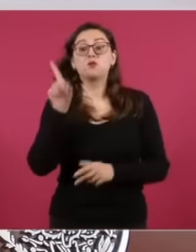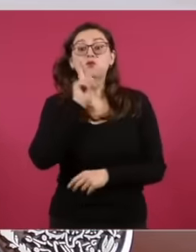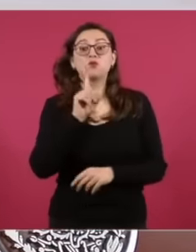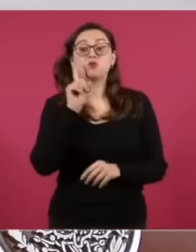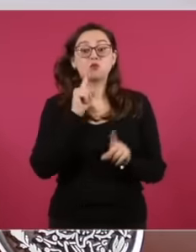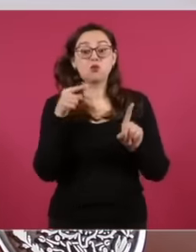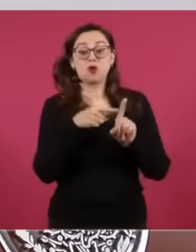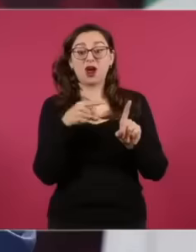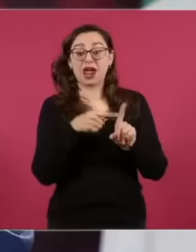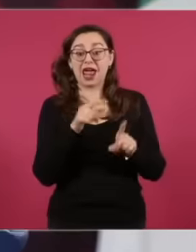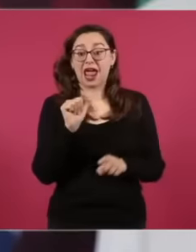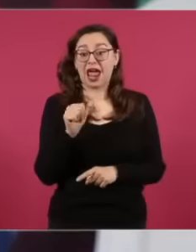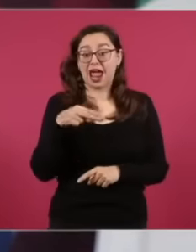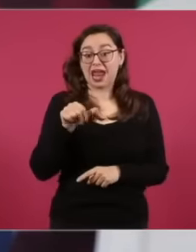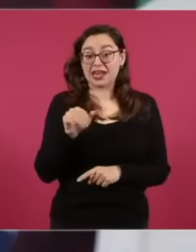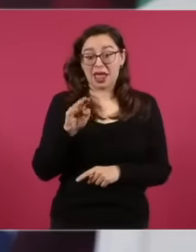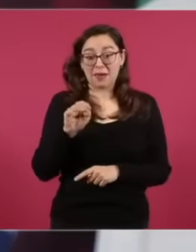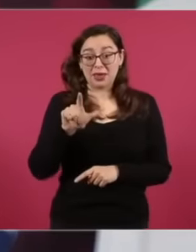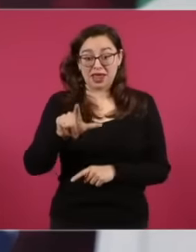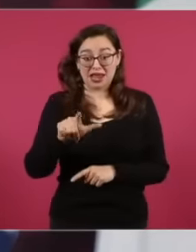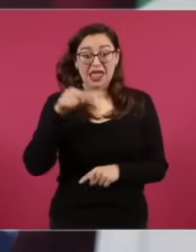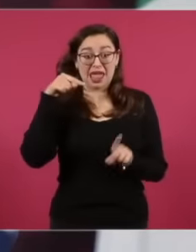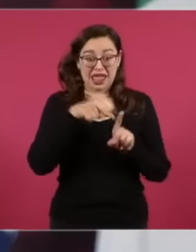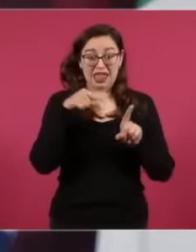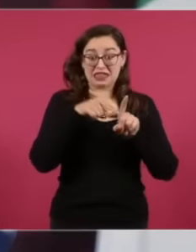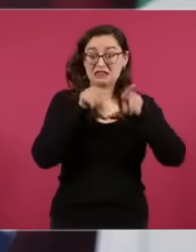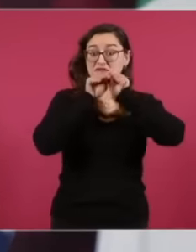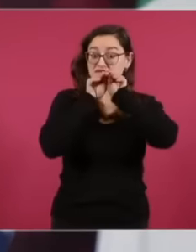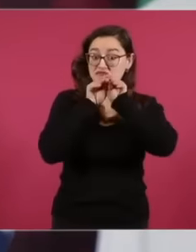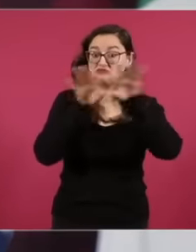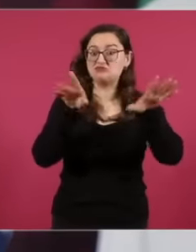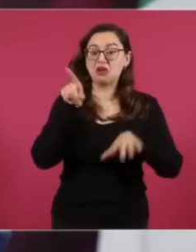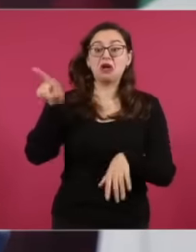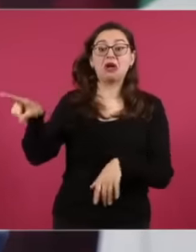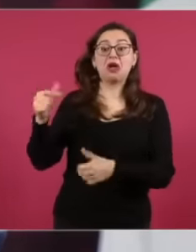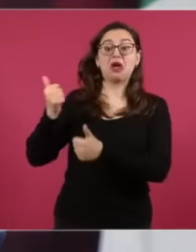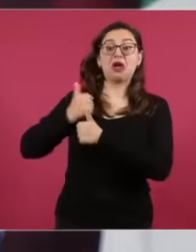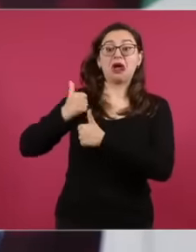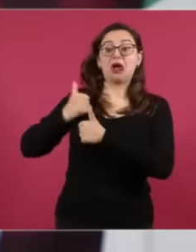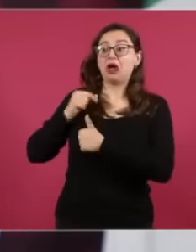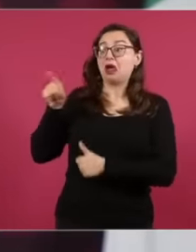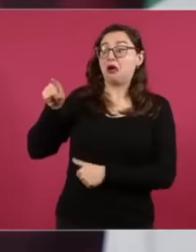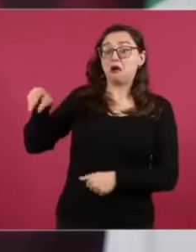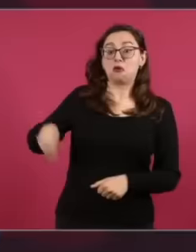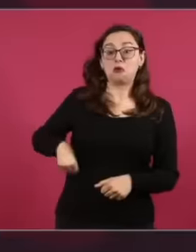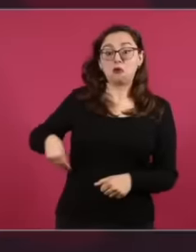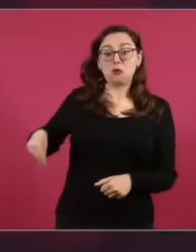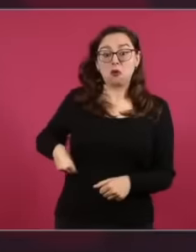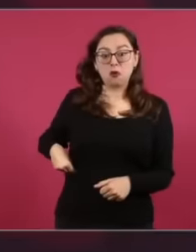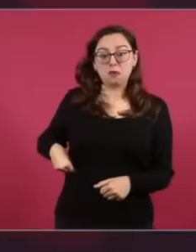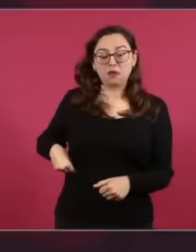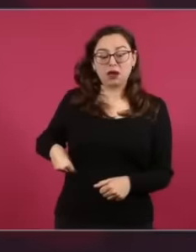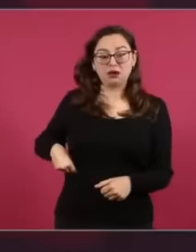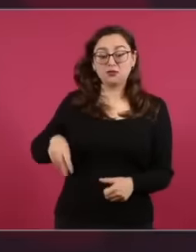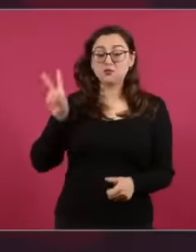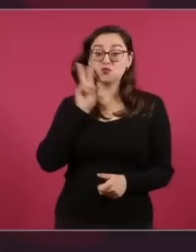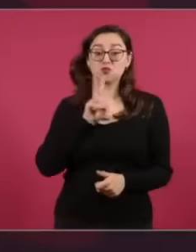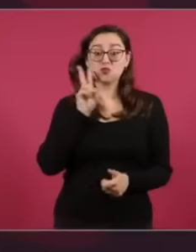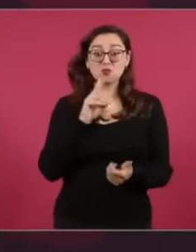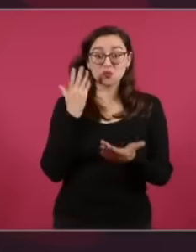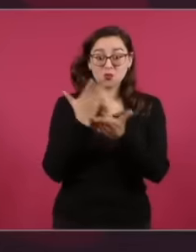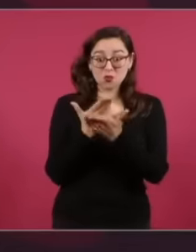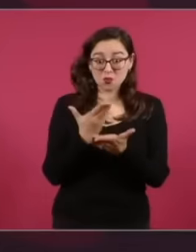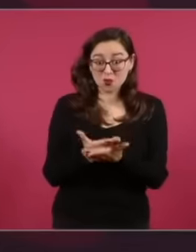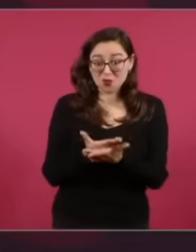process and it was the same as Now